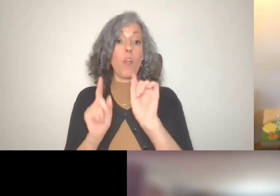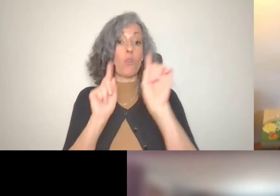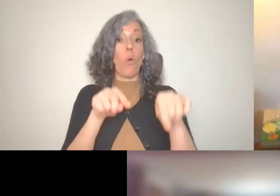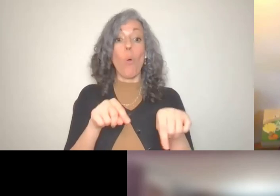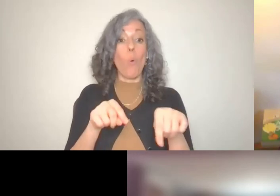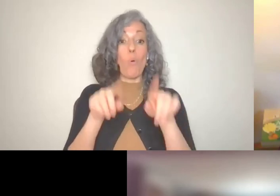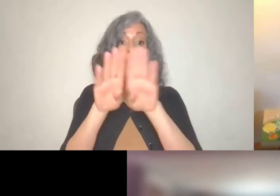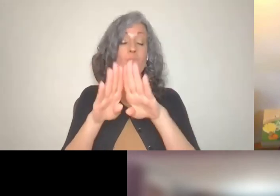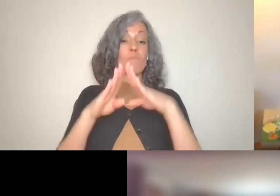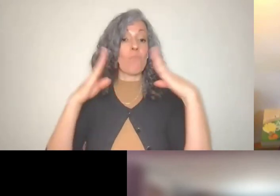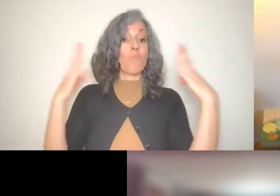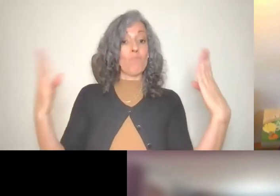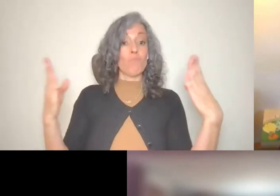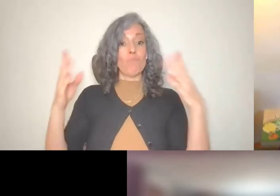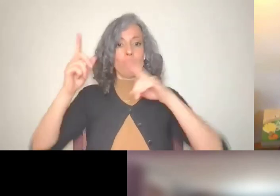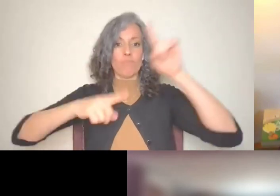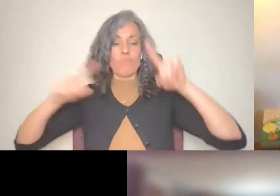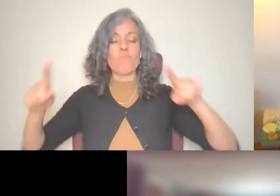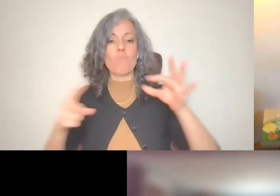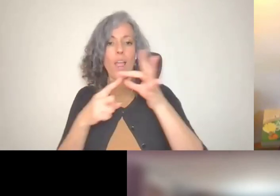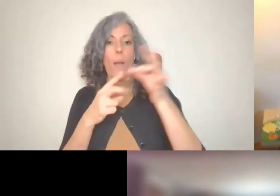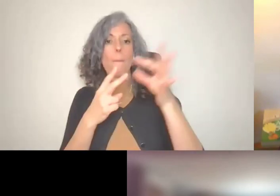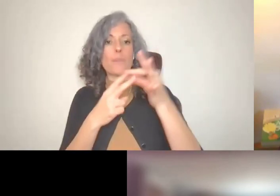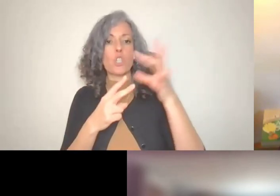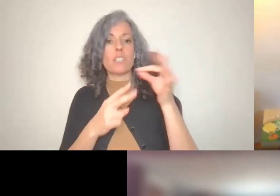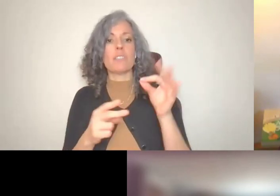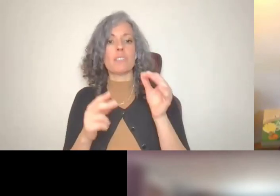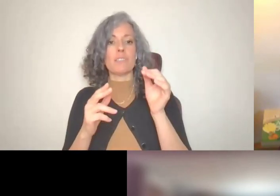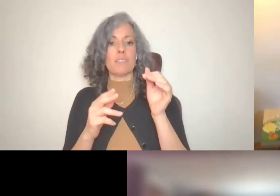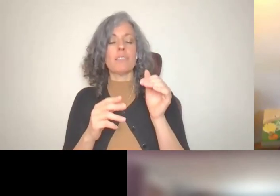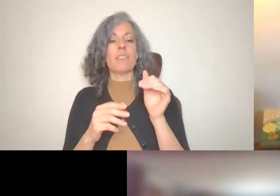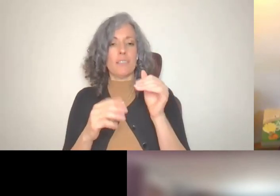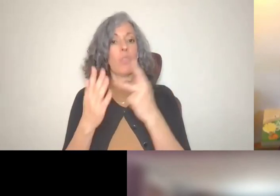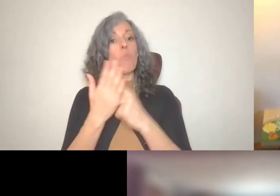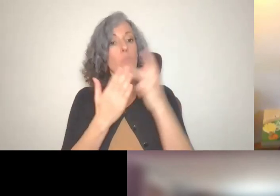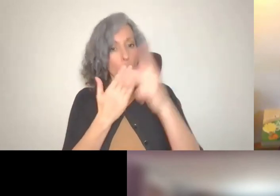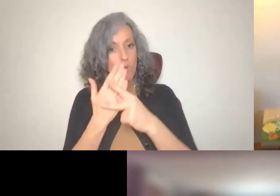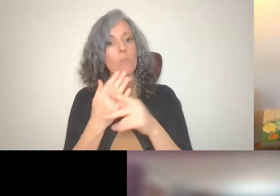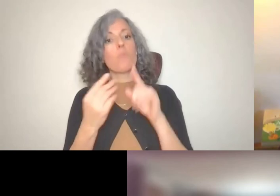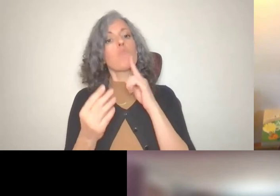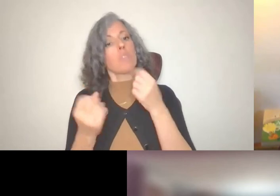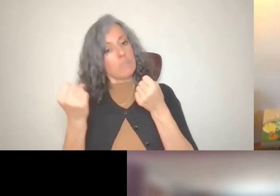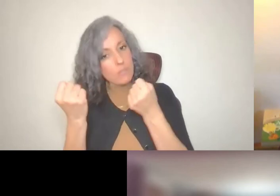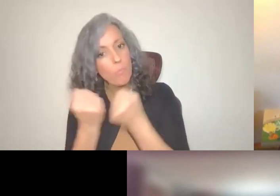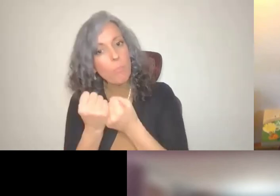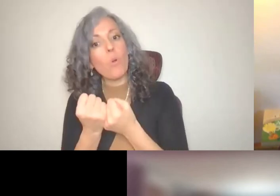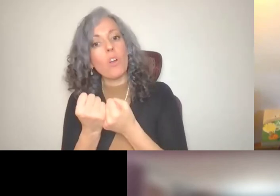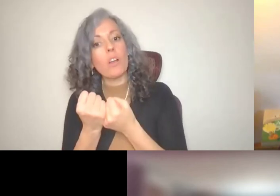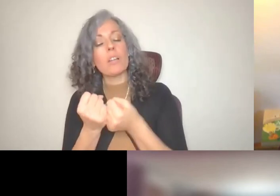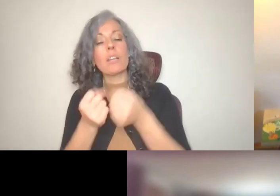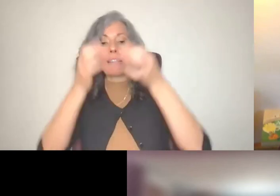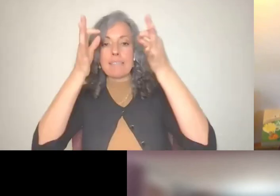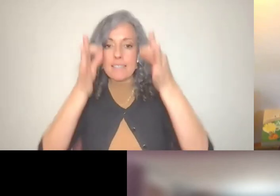Enable programs will really support the decisions that you want to make in your